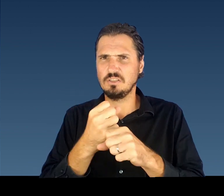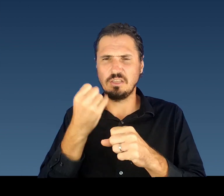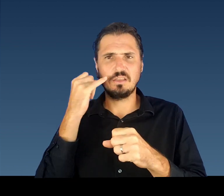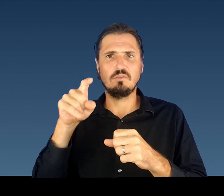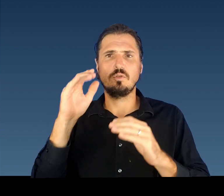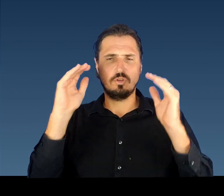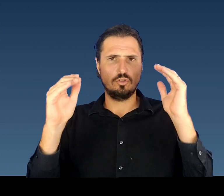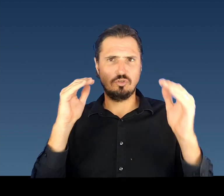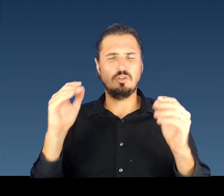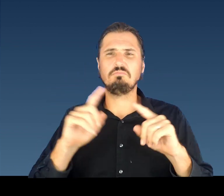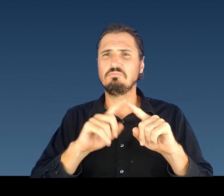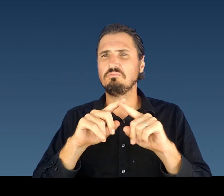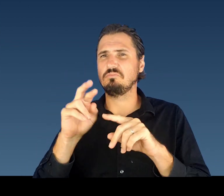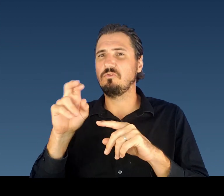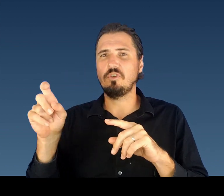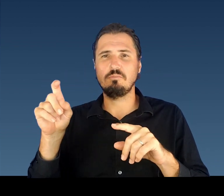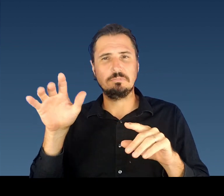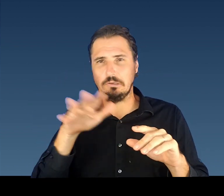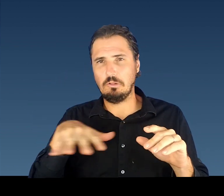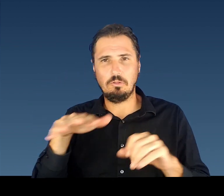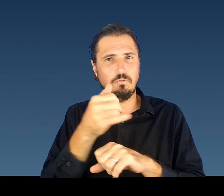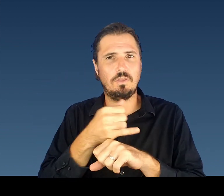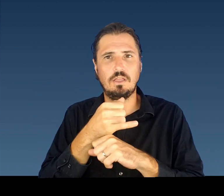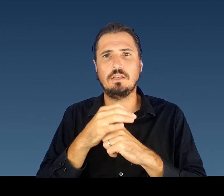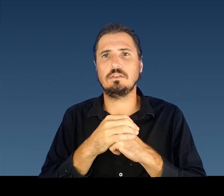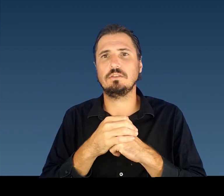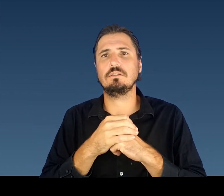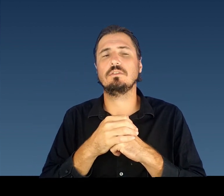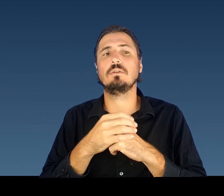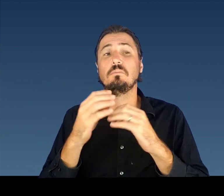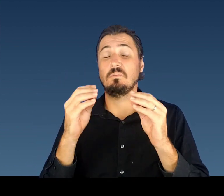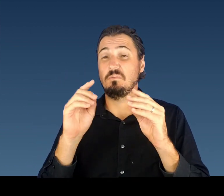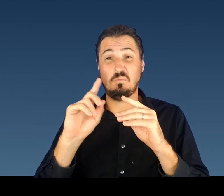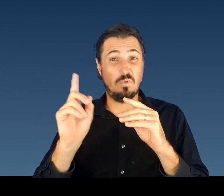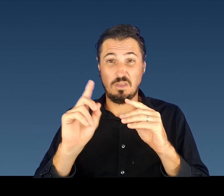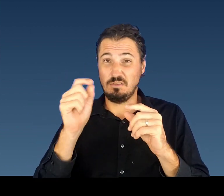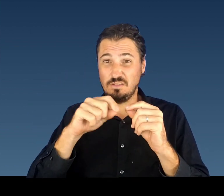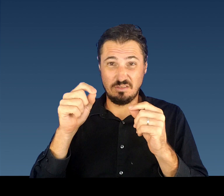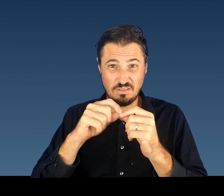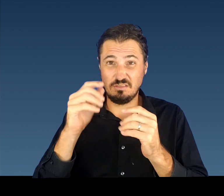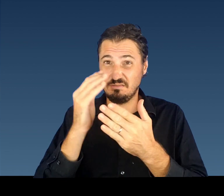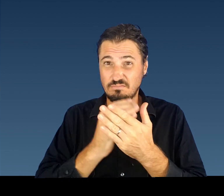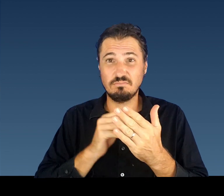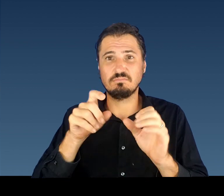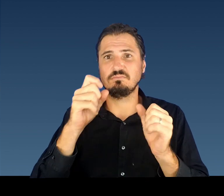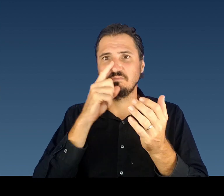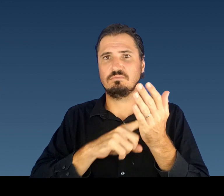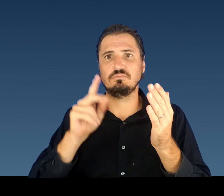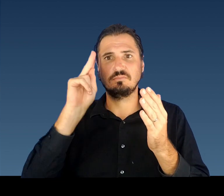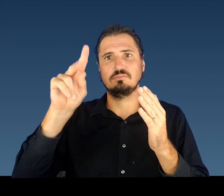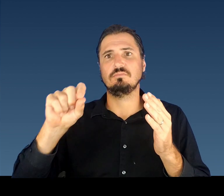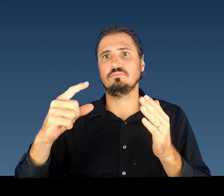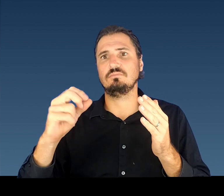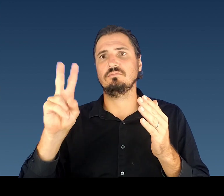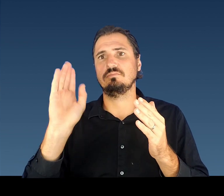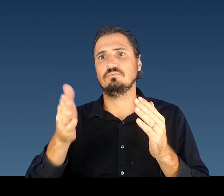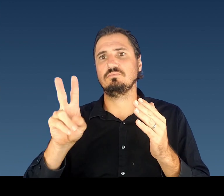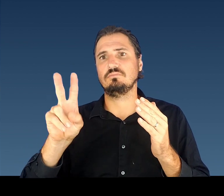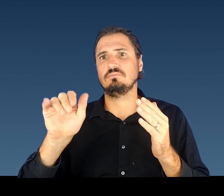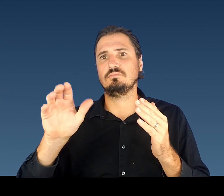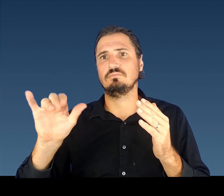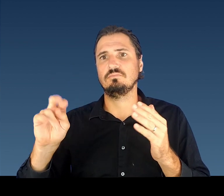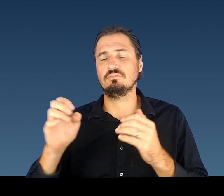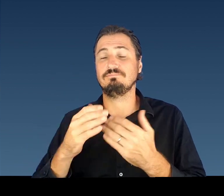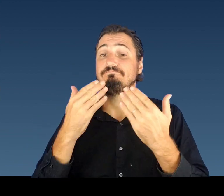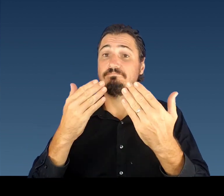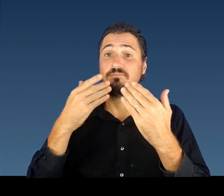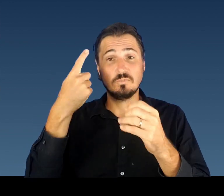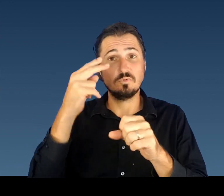A pop-up clinic will be also be held at Laukona Park on Saturday from 10 to 2:30, offering vaccines to 12 and older.